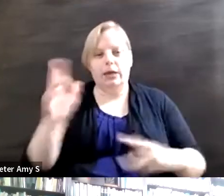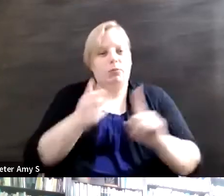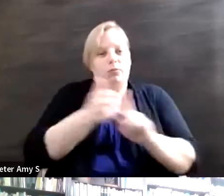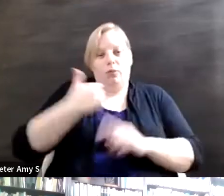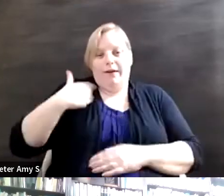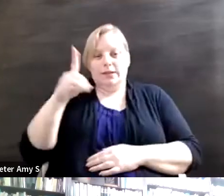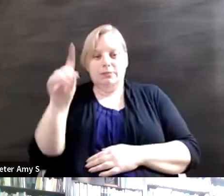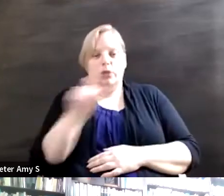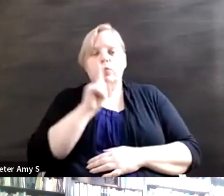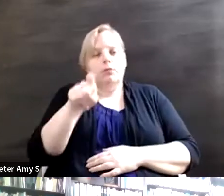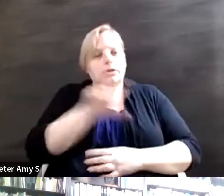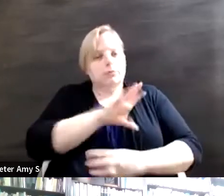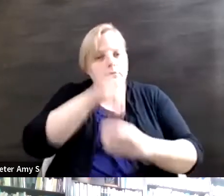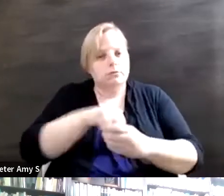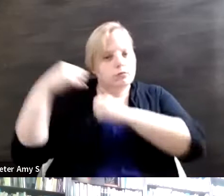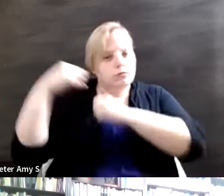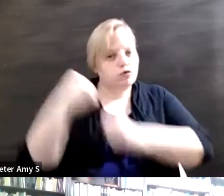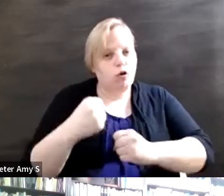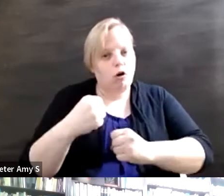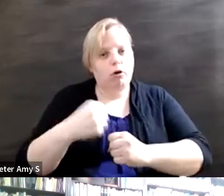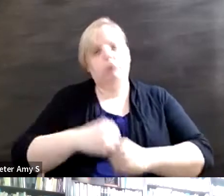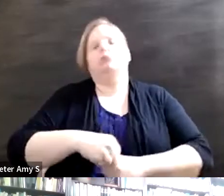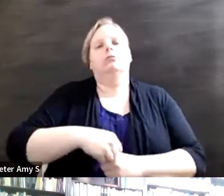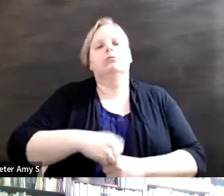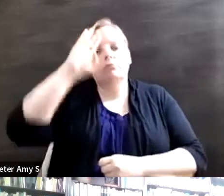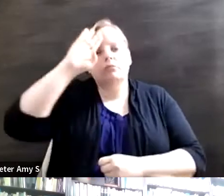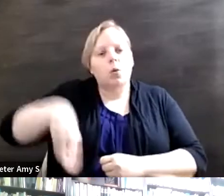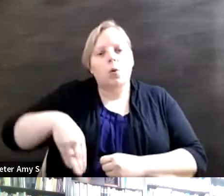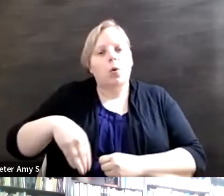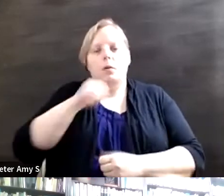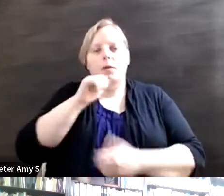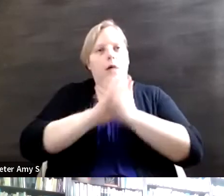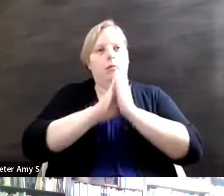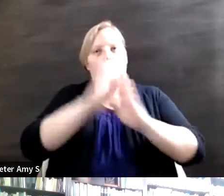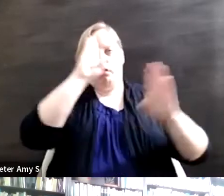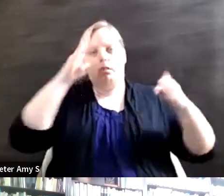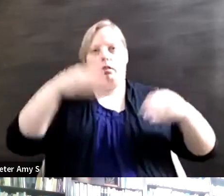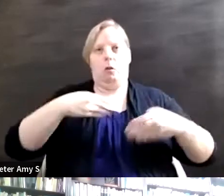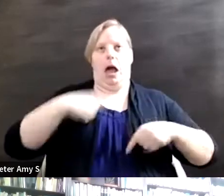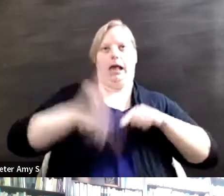a very strong conscience about not being ableist ourselves by not including other groups.